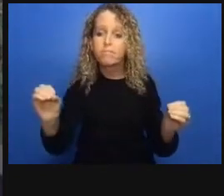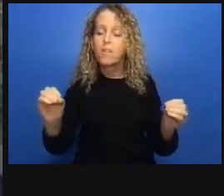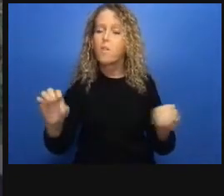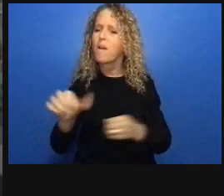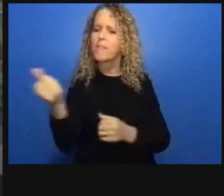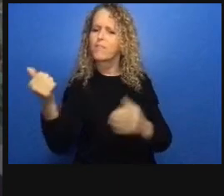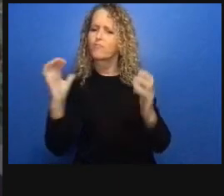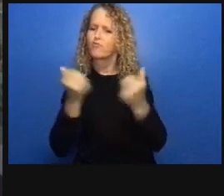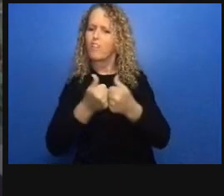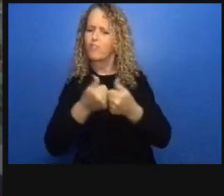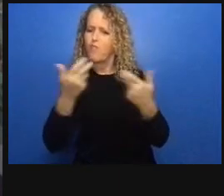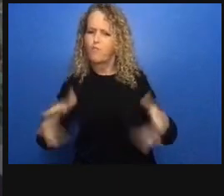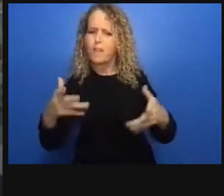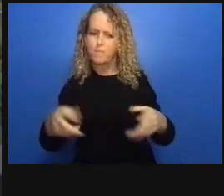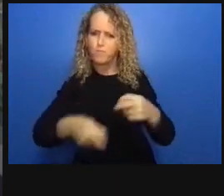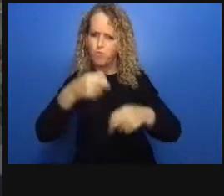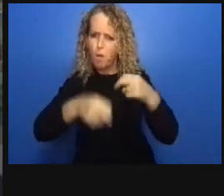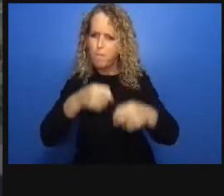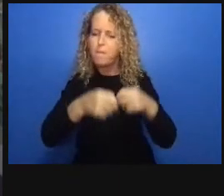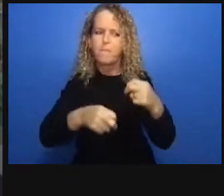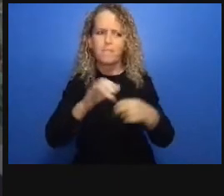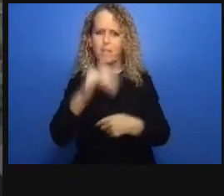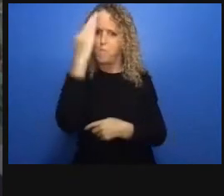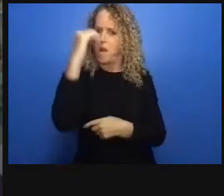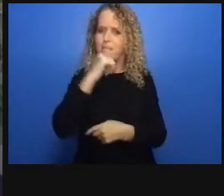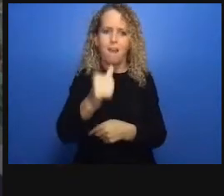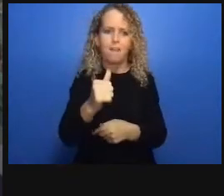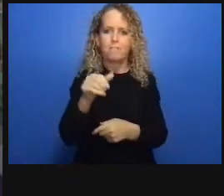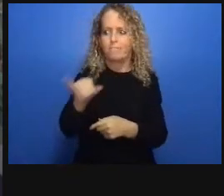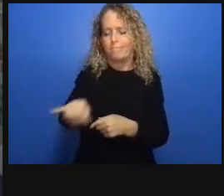candidate here at Dalhousie in the nursing program and Martha we're very very pleased to have you